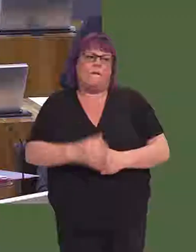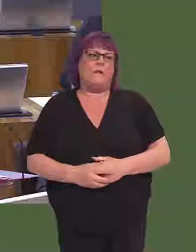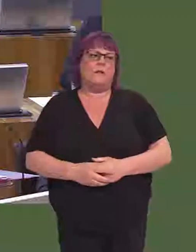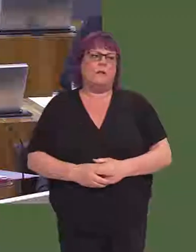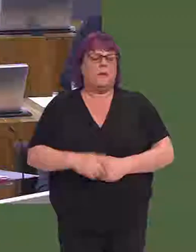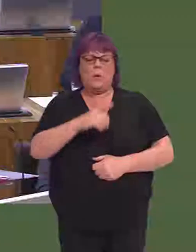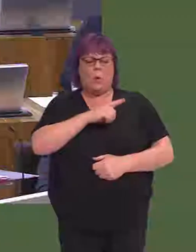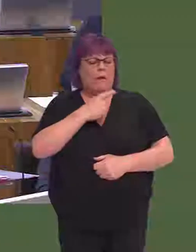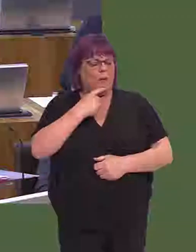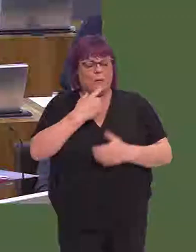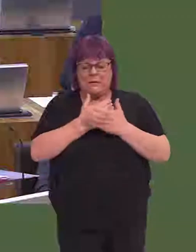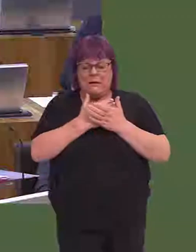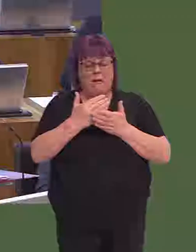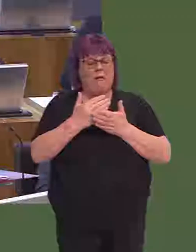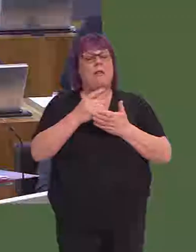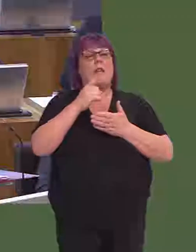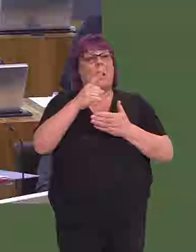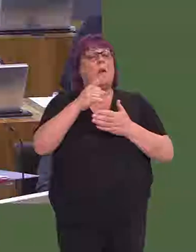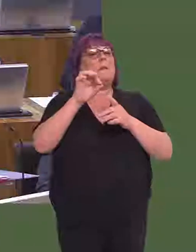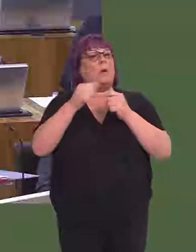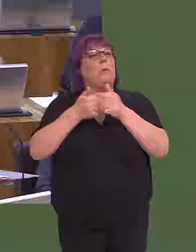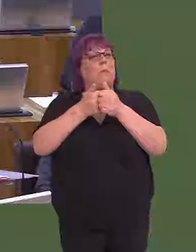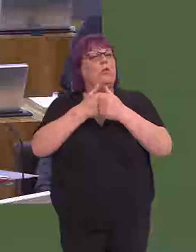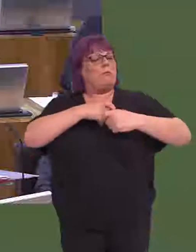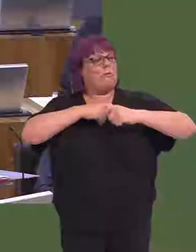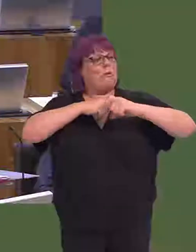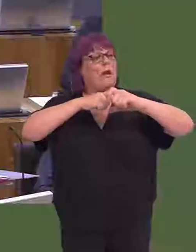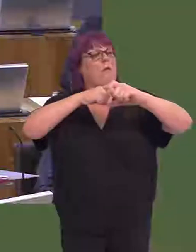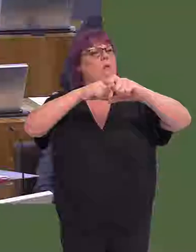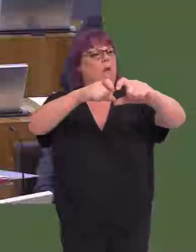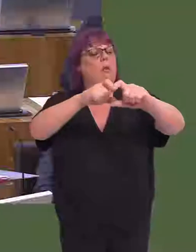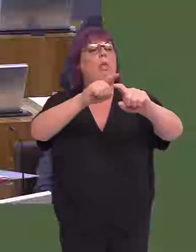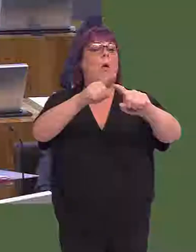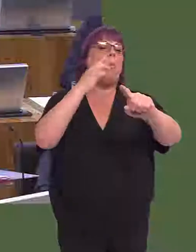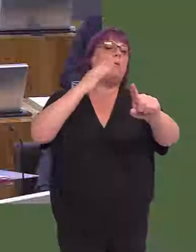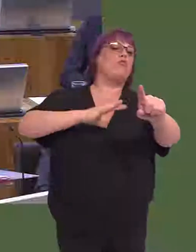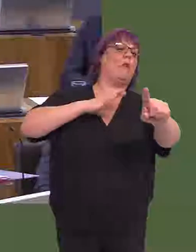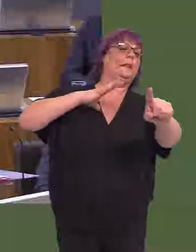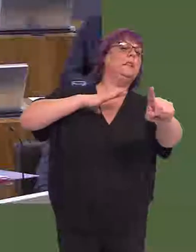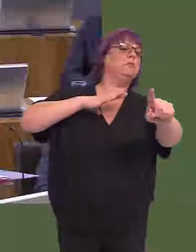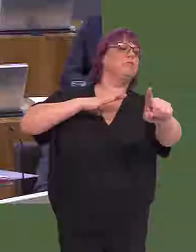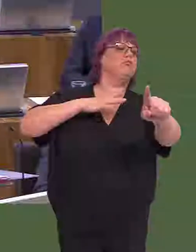I've always been absolutely firm in saying that it will remain in special measures until such a time as it's able to leave.